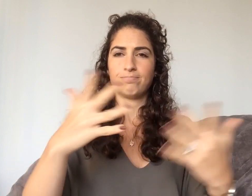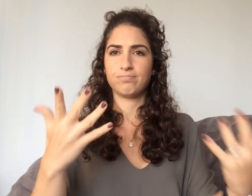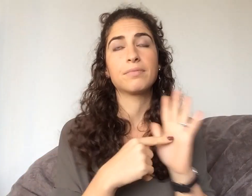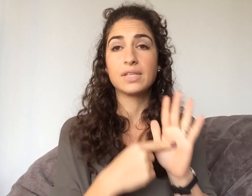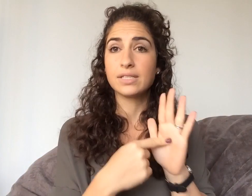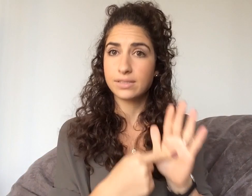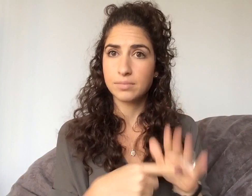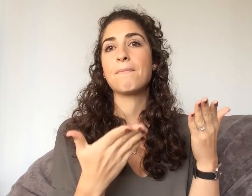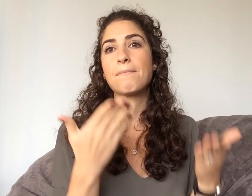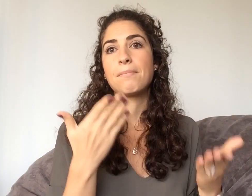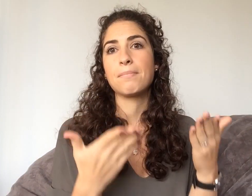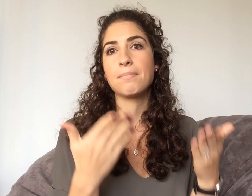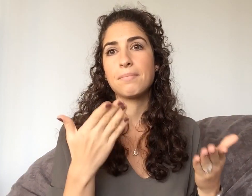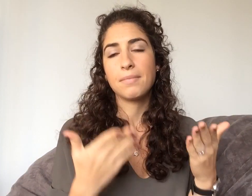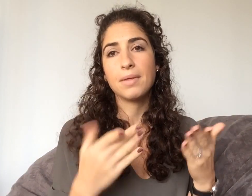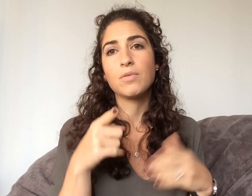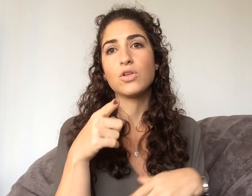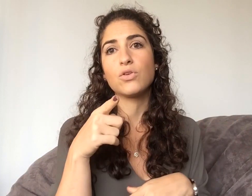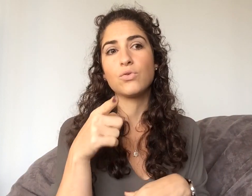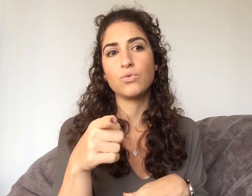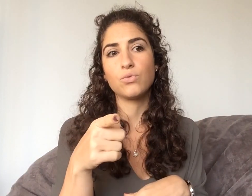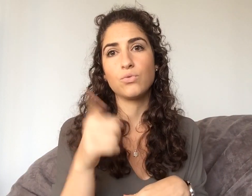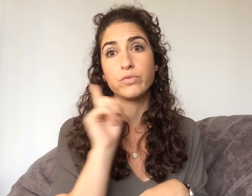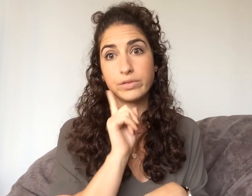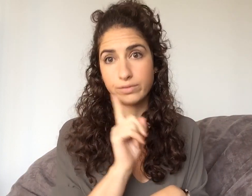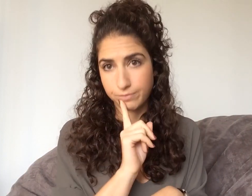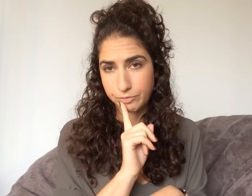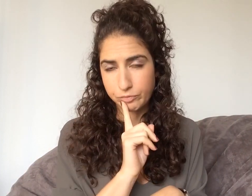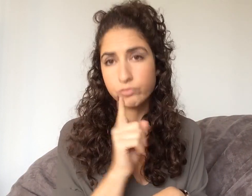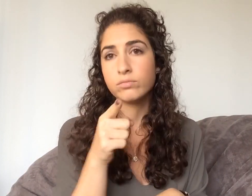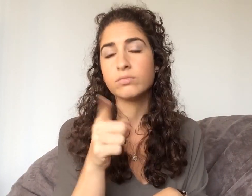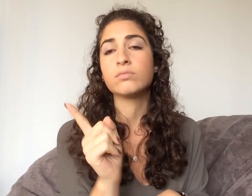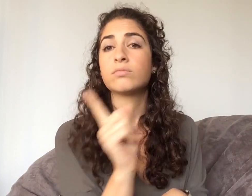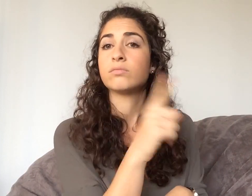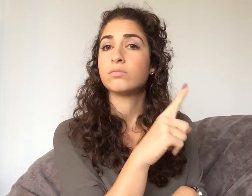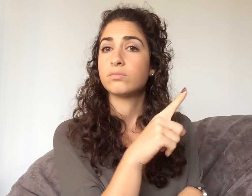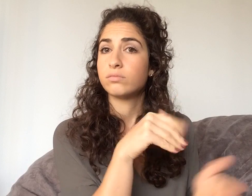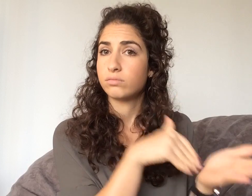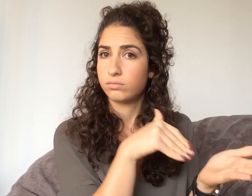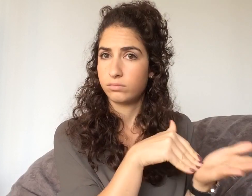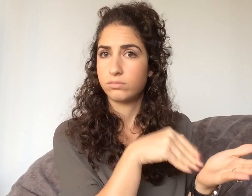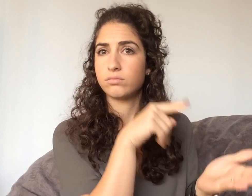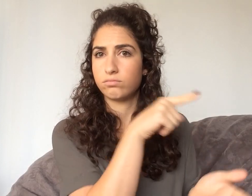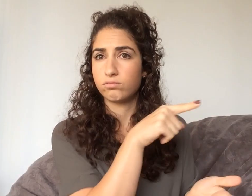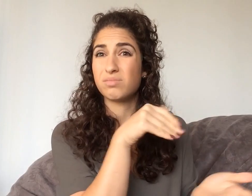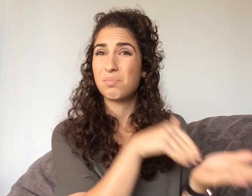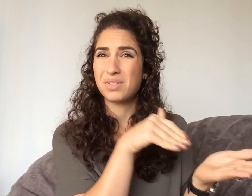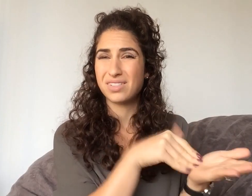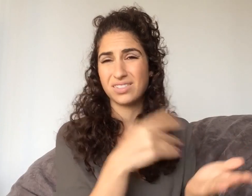and interact. For example, maybe you are deaf and you go to the doctor, and the doctor